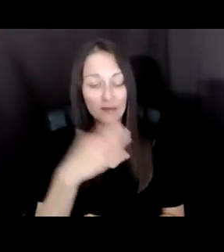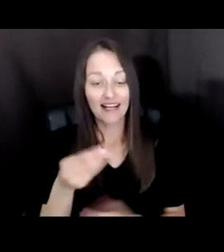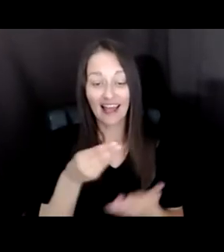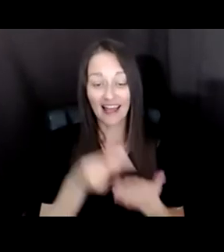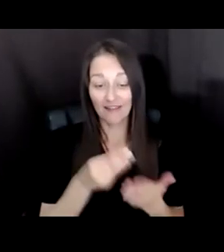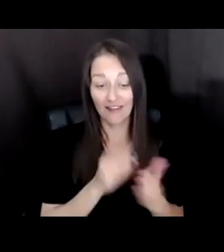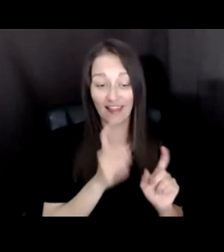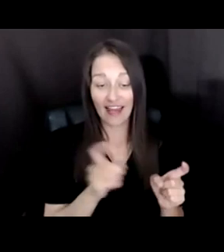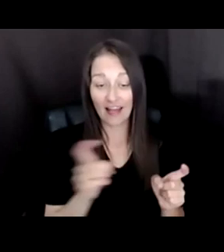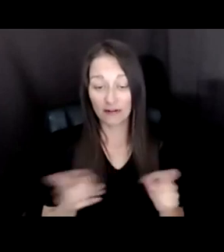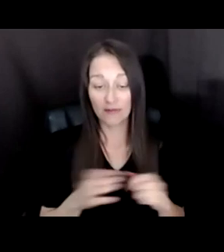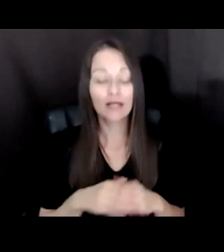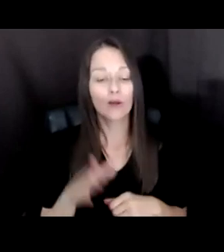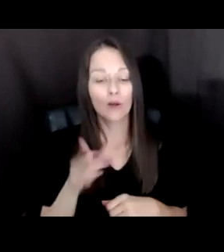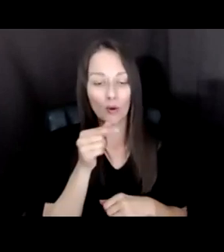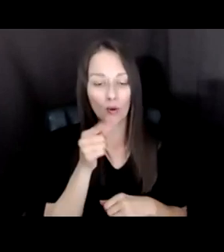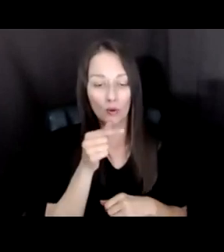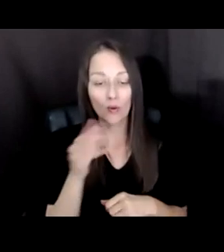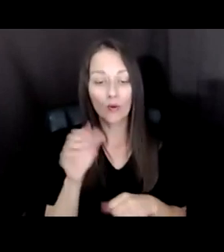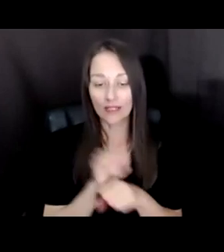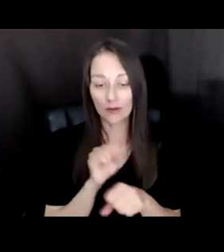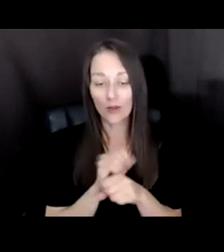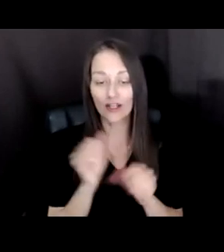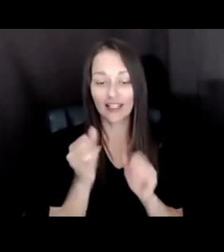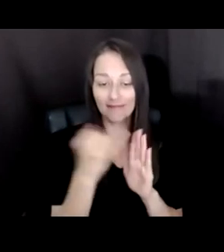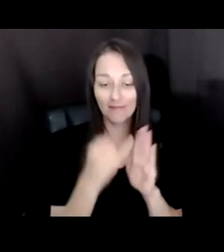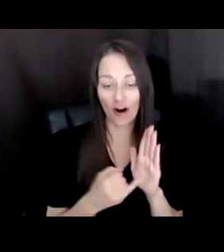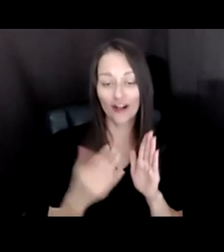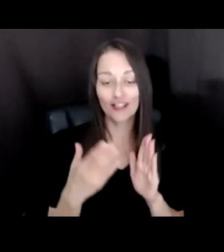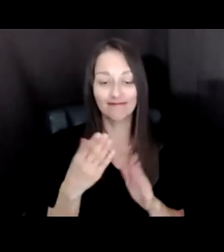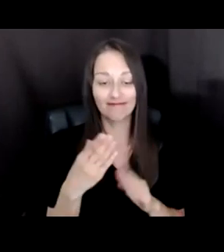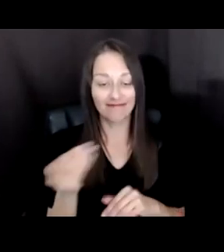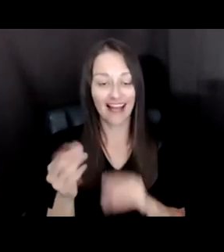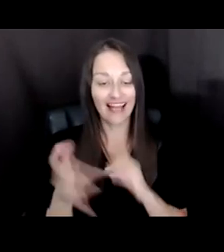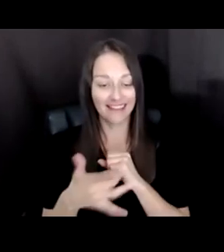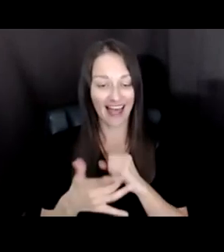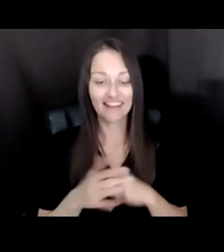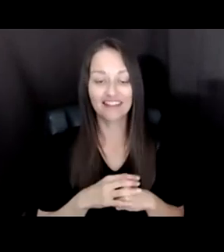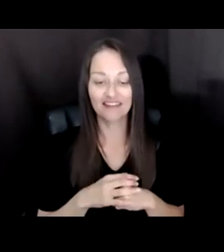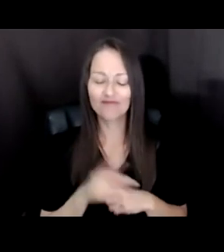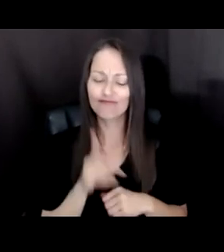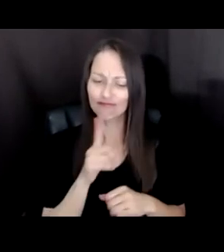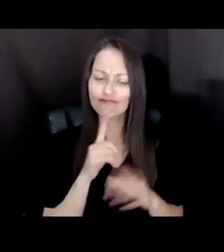THE INTERSECTION OF THIS SPACE. SO THAT WAS REALLY IMPORTANT FOR US FROM A STANDPOINT OF EQUITY.